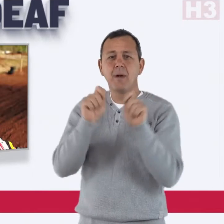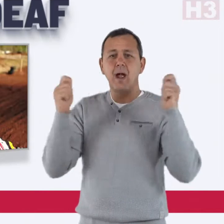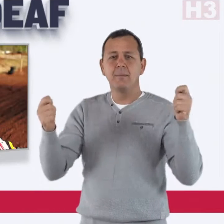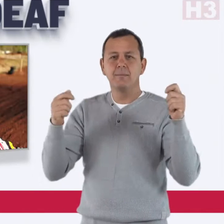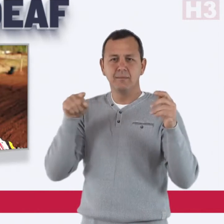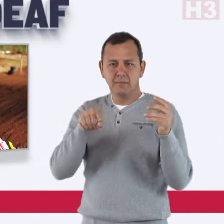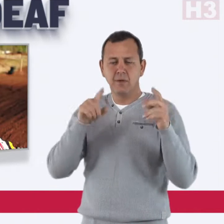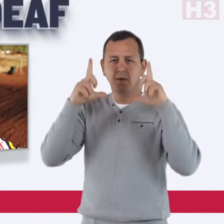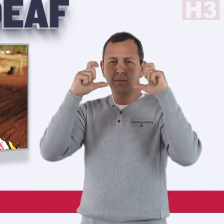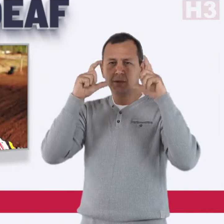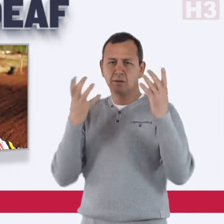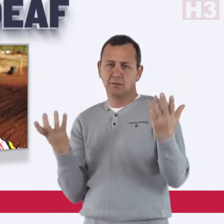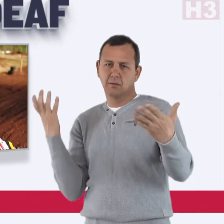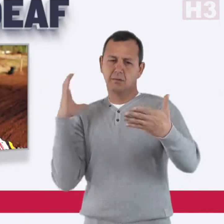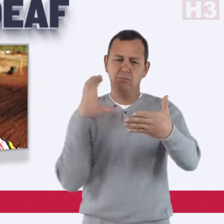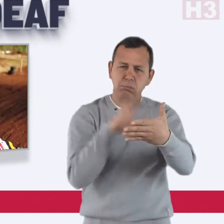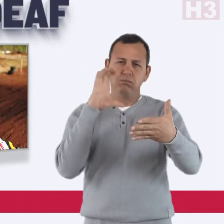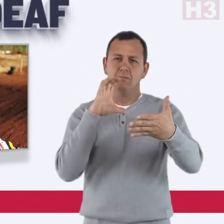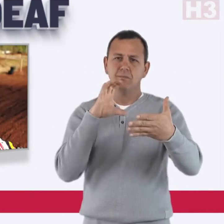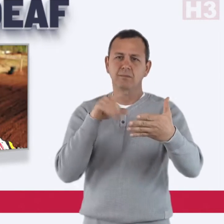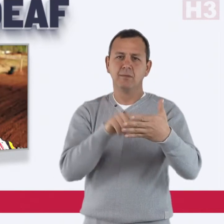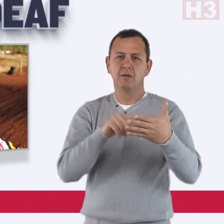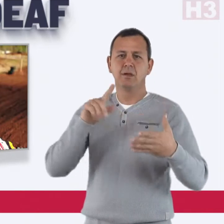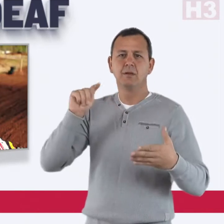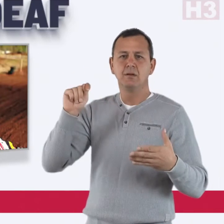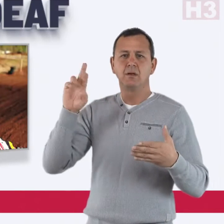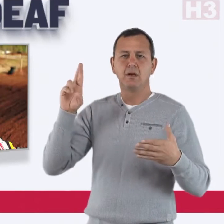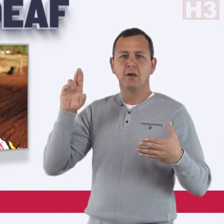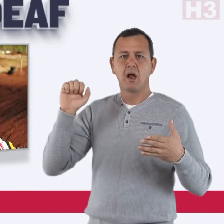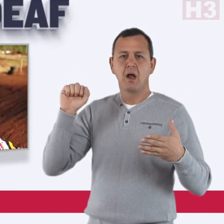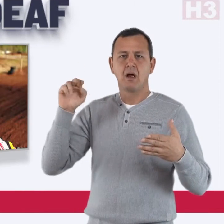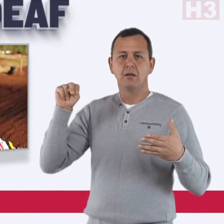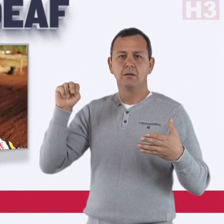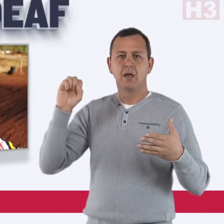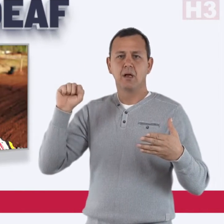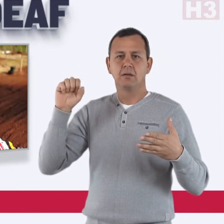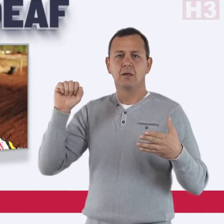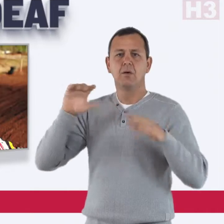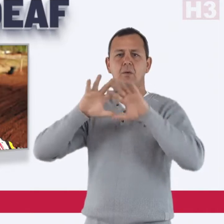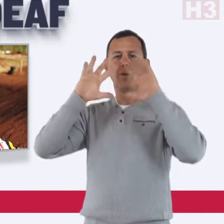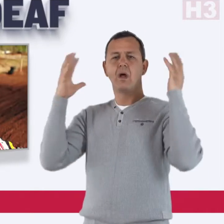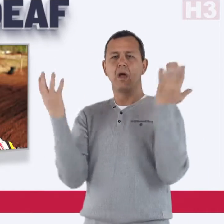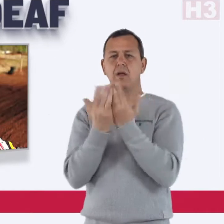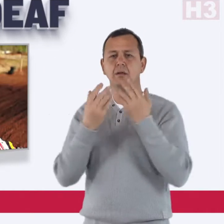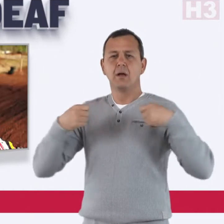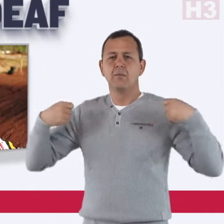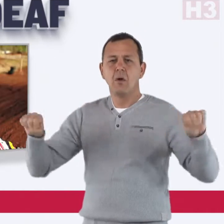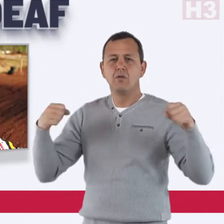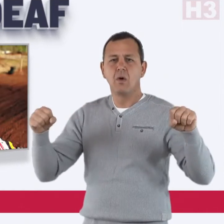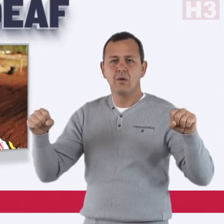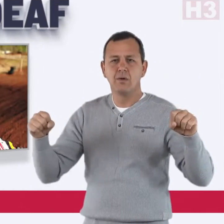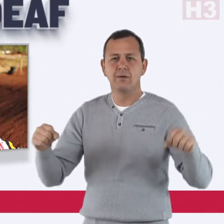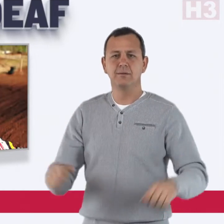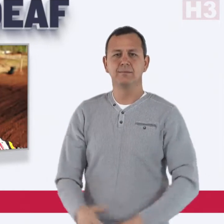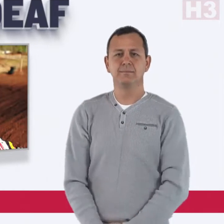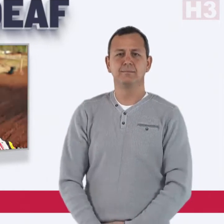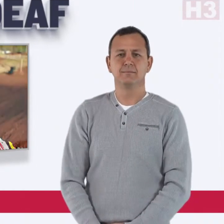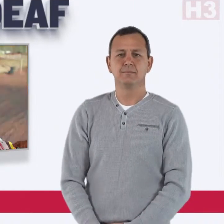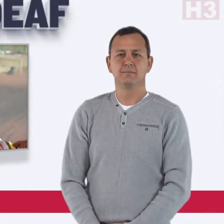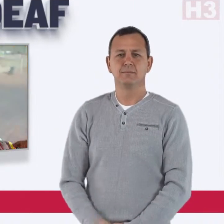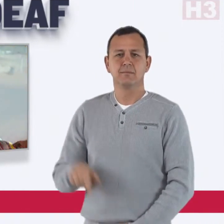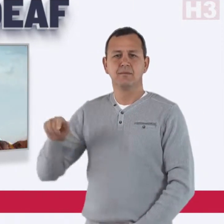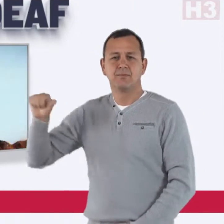cover of TransWorld Motocross, a national magazine. She